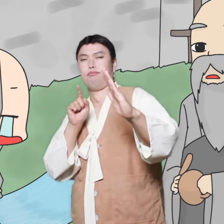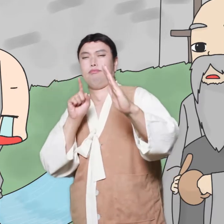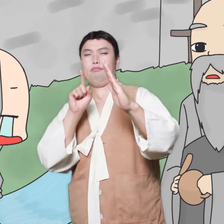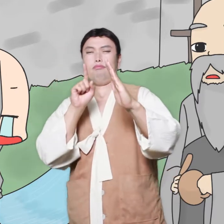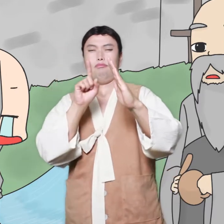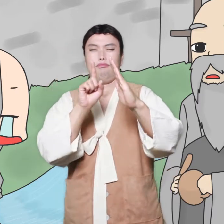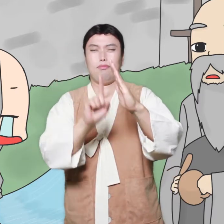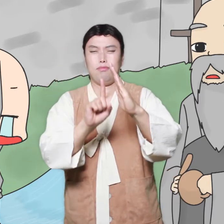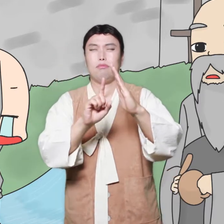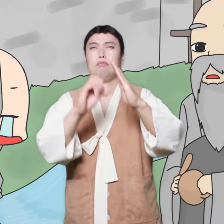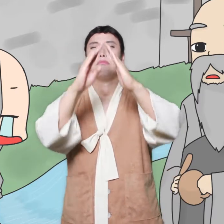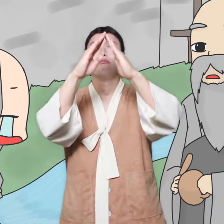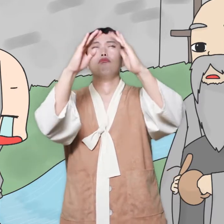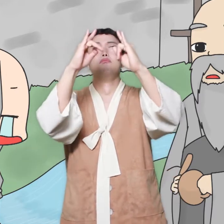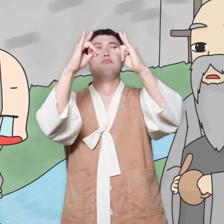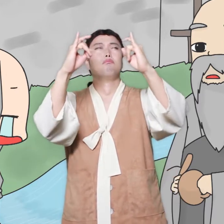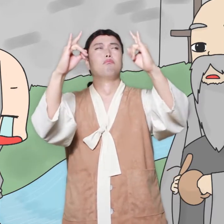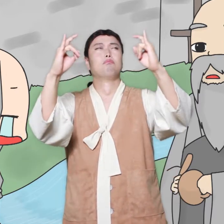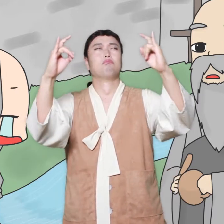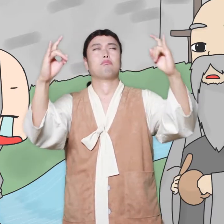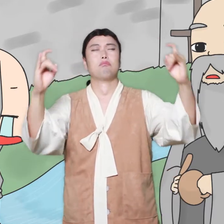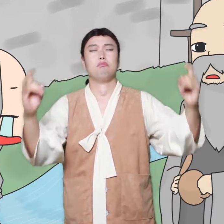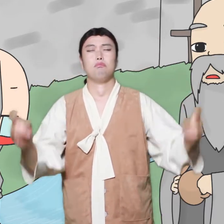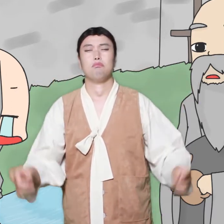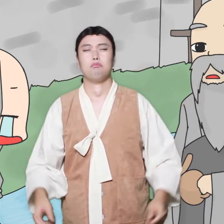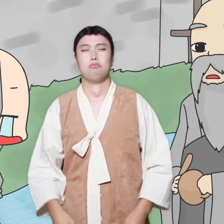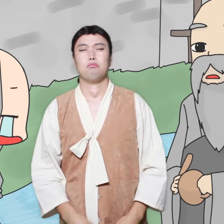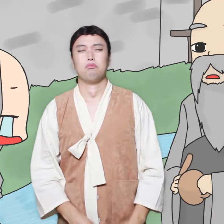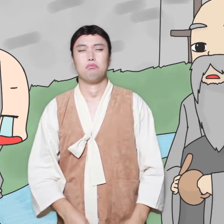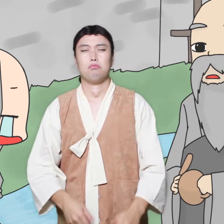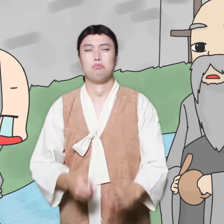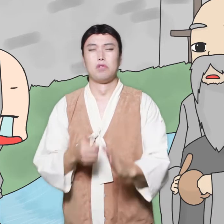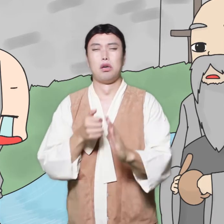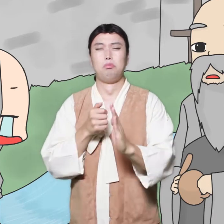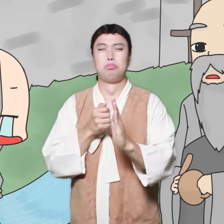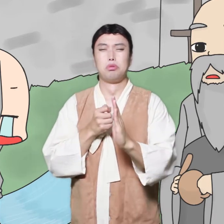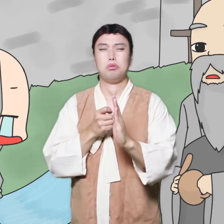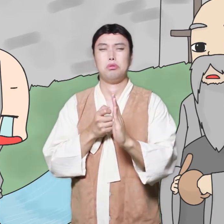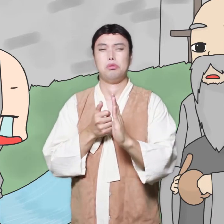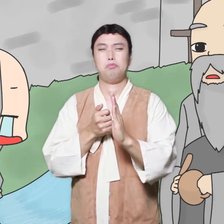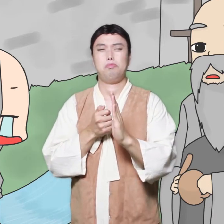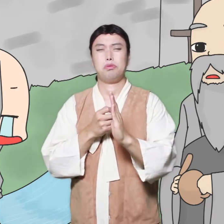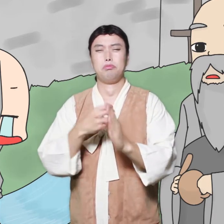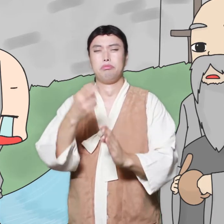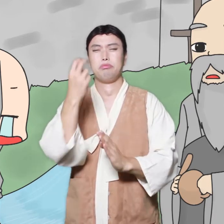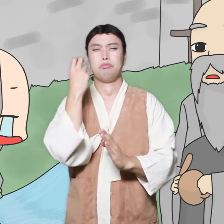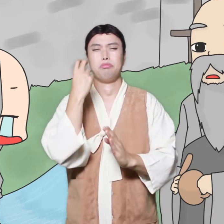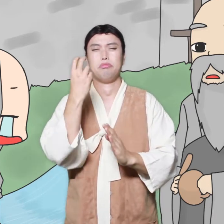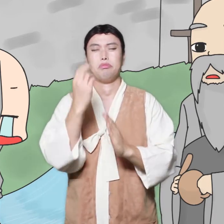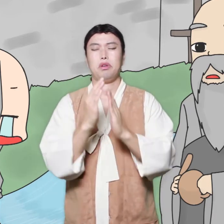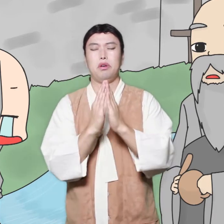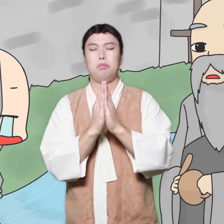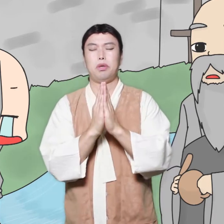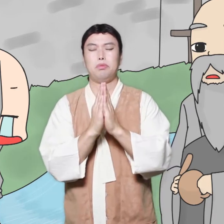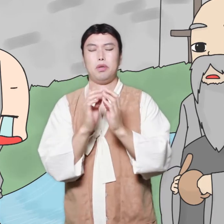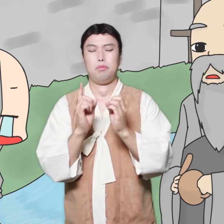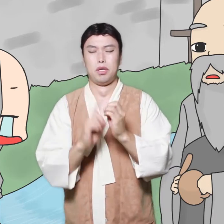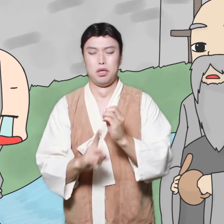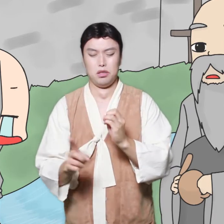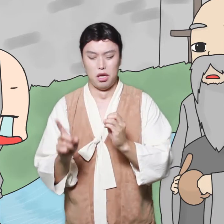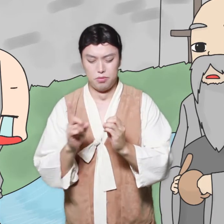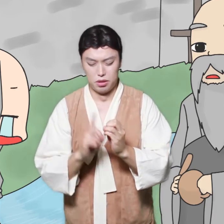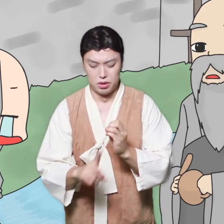Huh. That's what happened. I will go to the house.